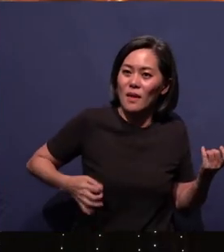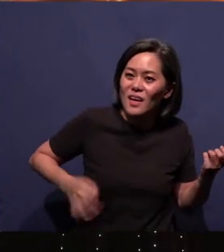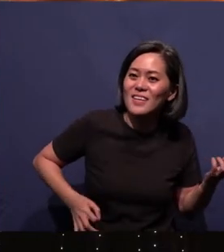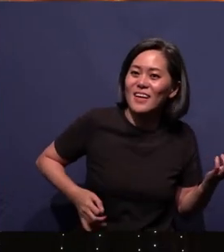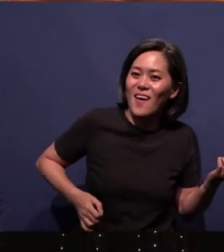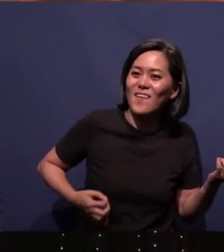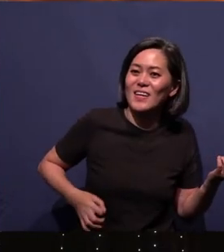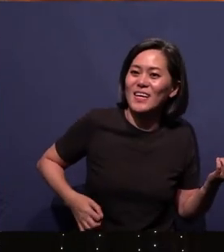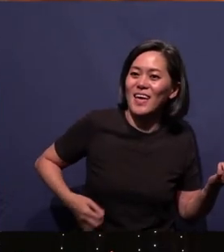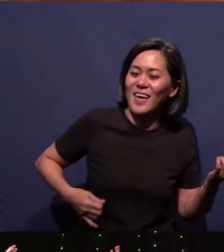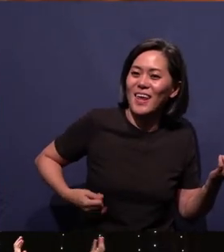Come along.